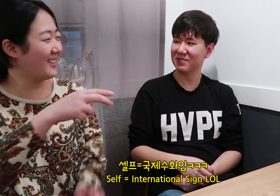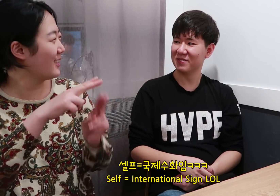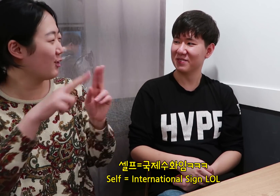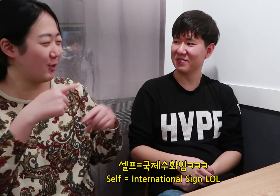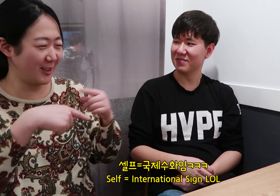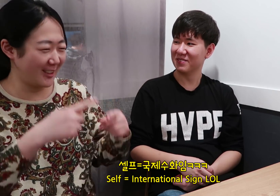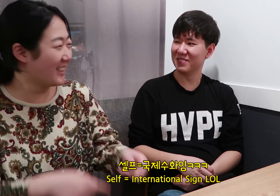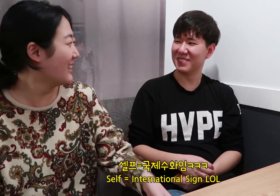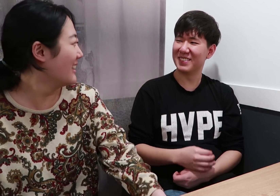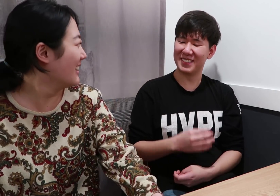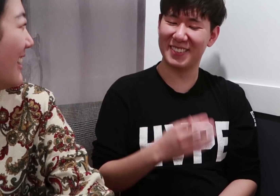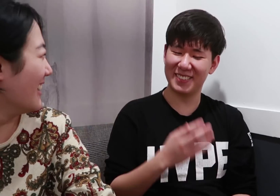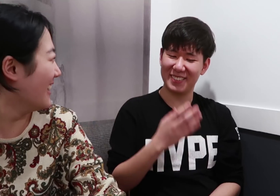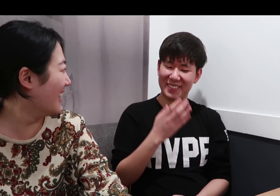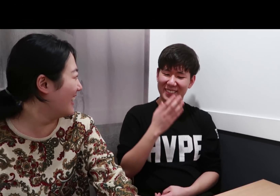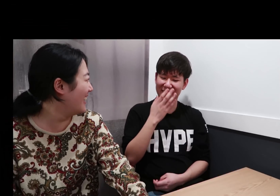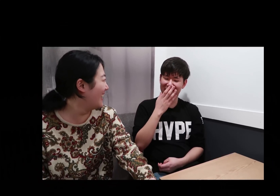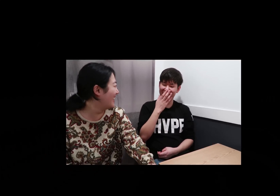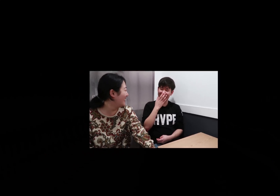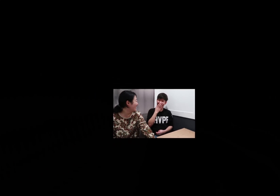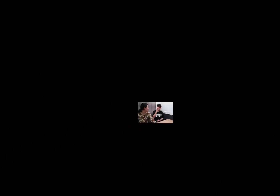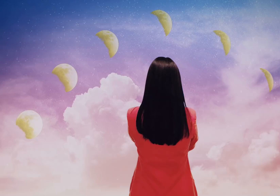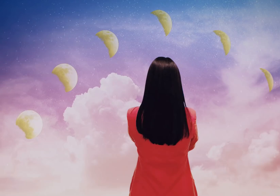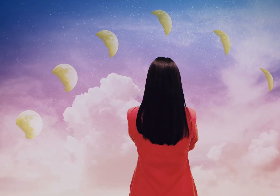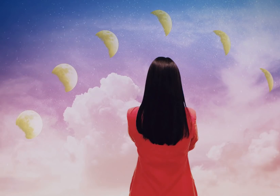(Self = International Sign)